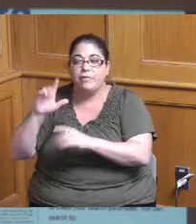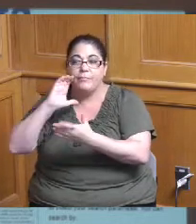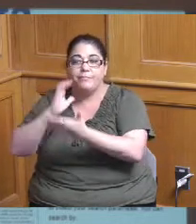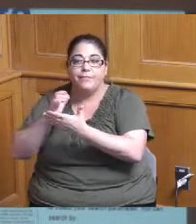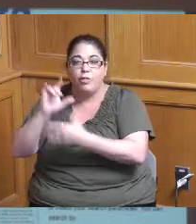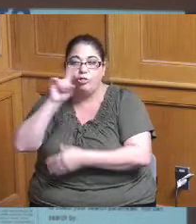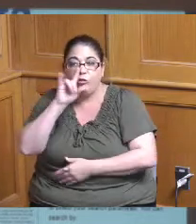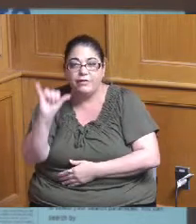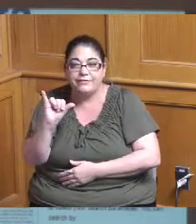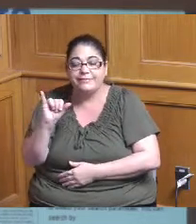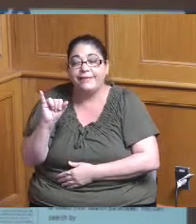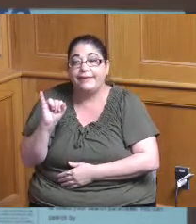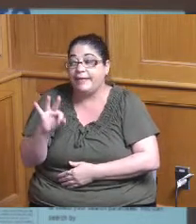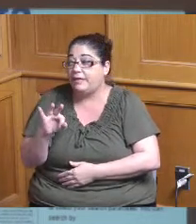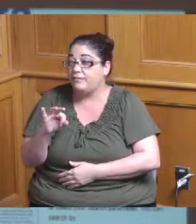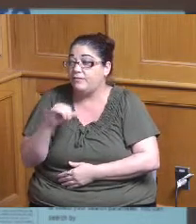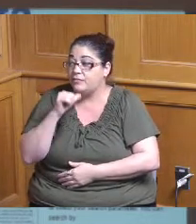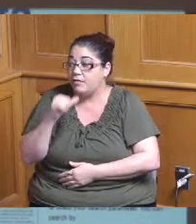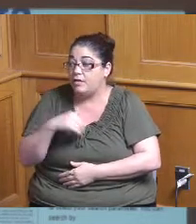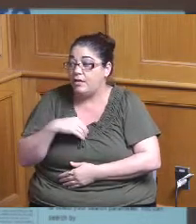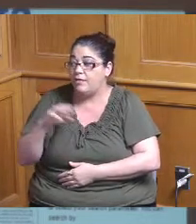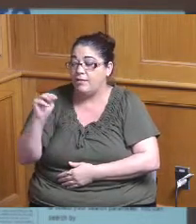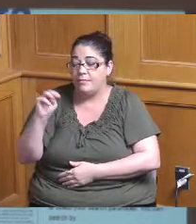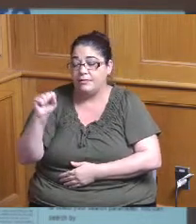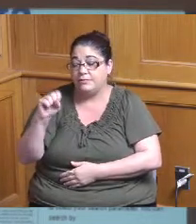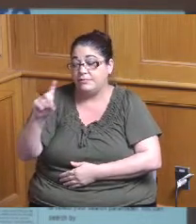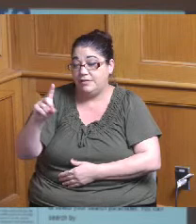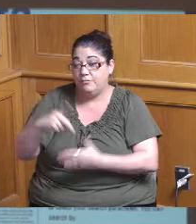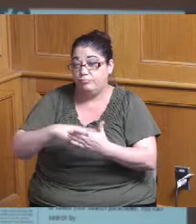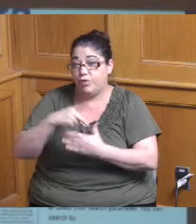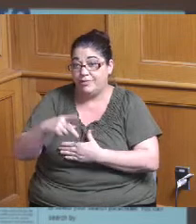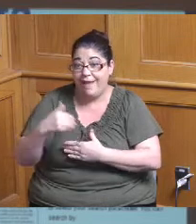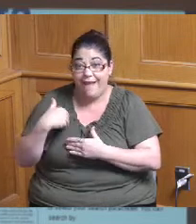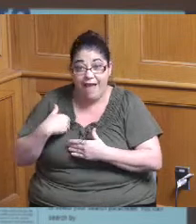if you didn't know whether there was an active MSD project either in the planning phases or